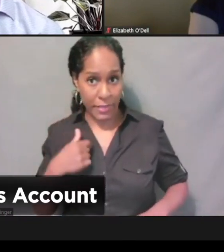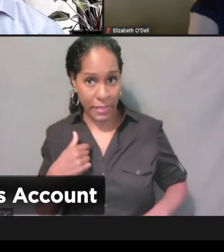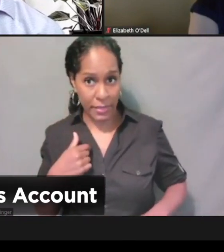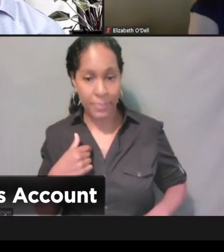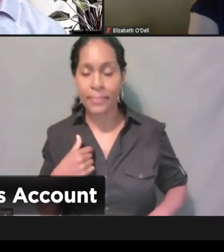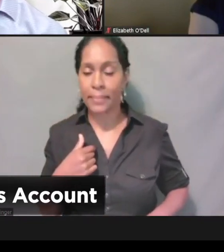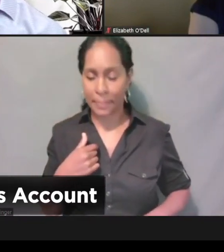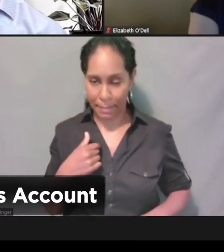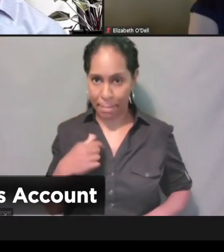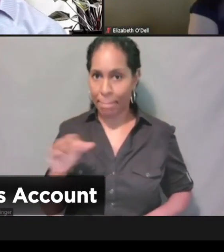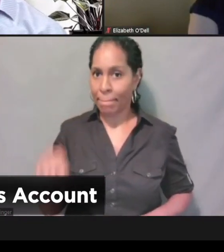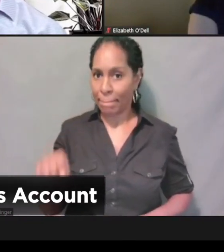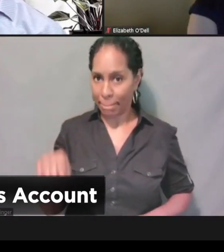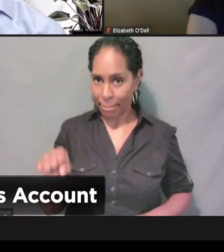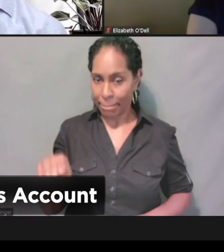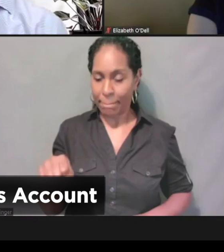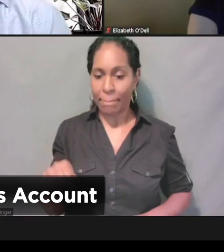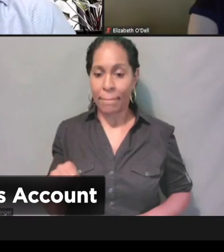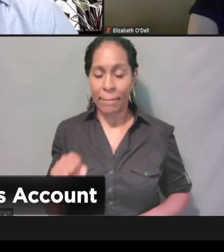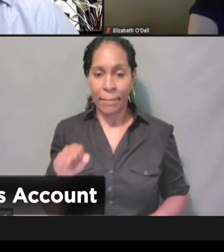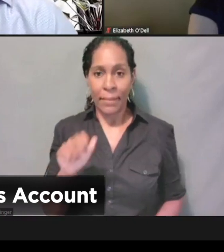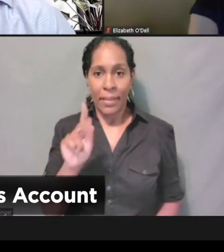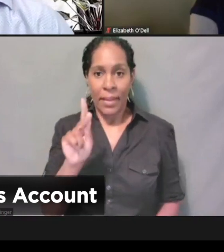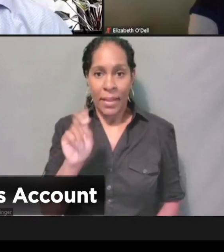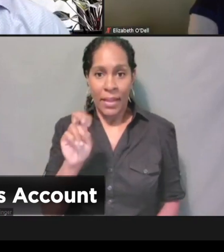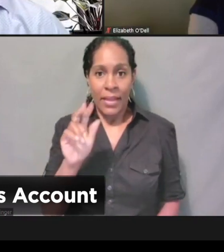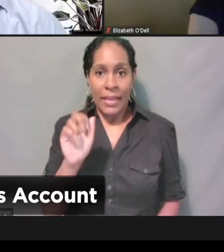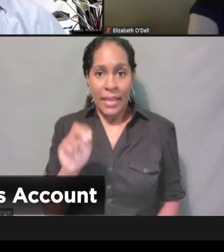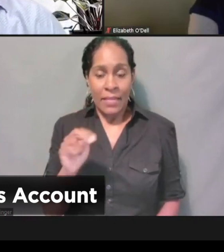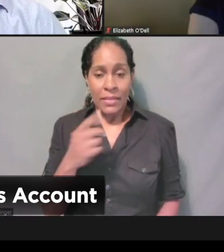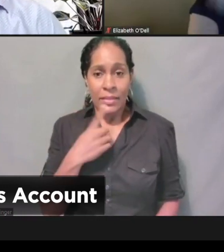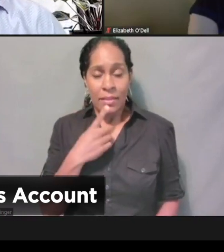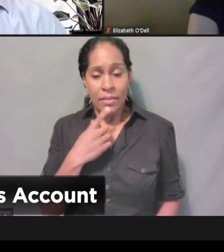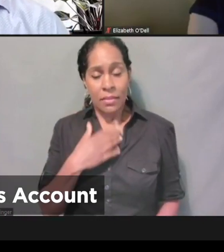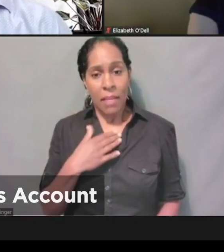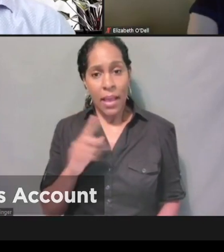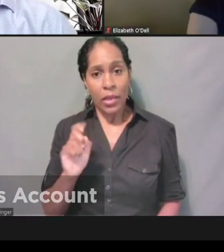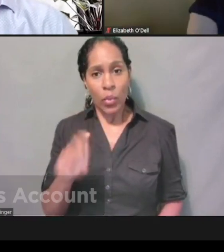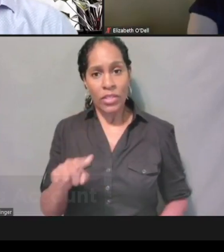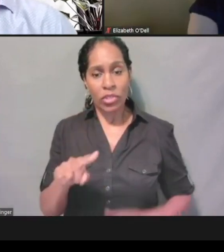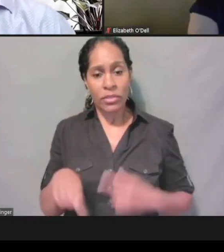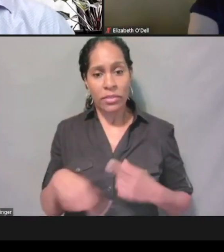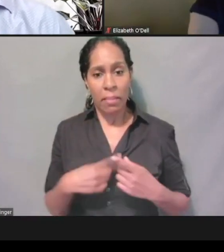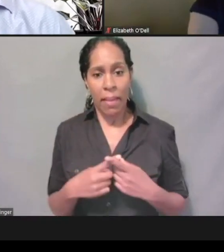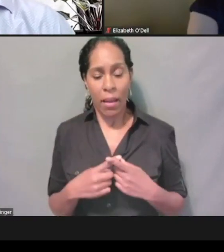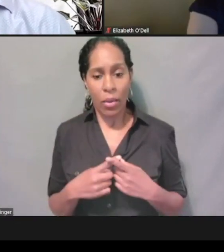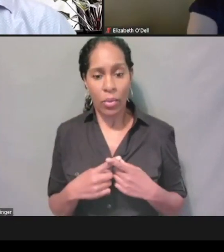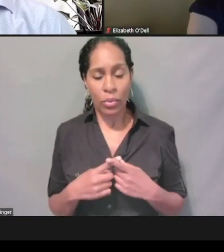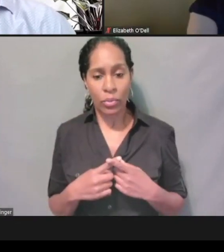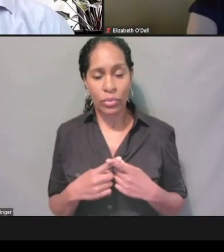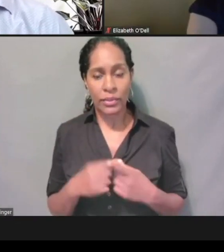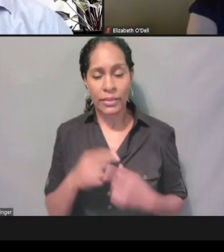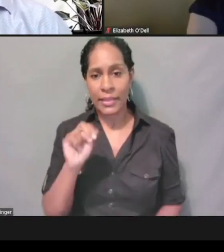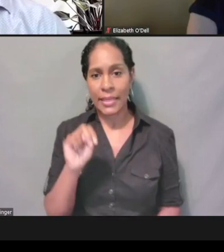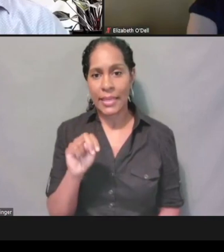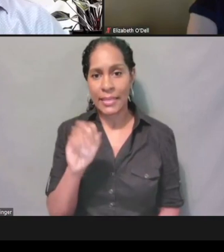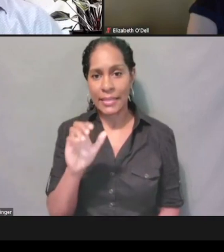[Melanie] We can. [Kevin] Okay, my question is regarding the NCID business account,